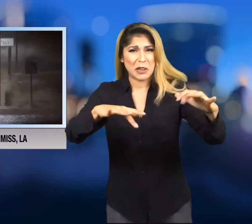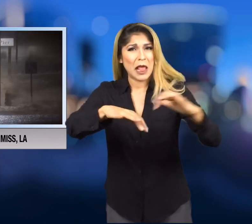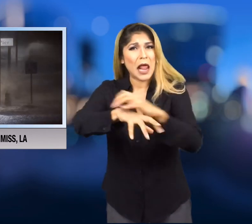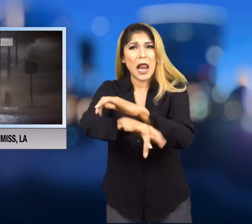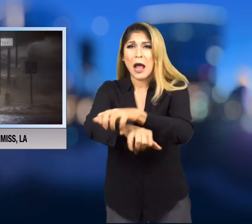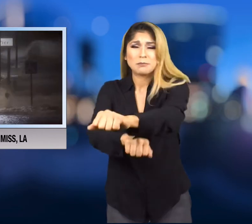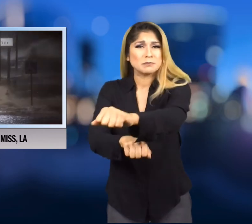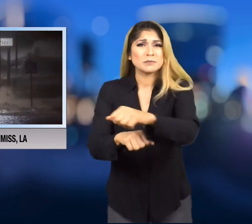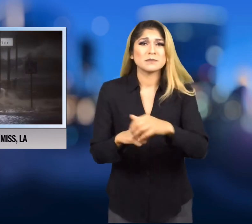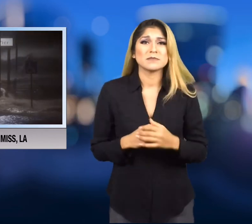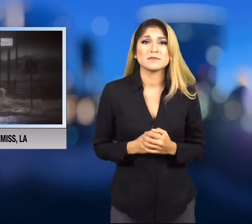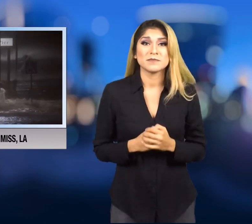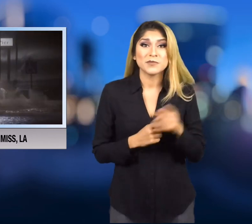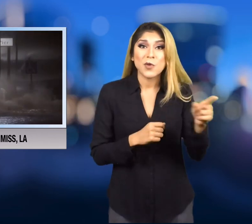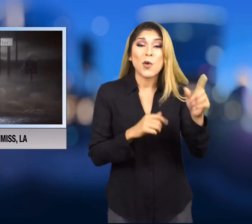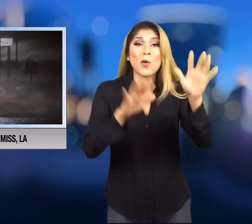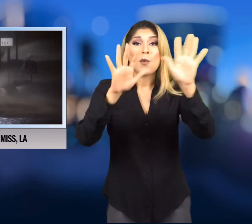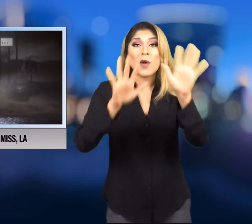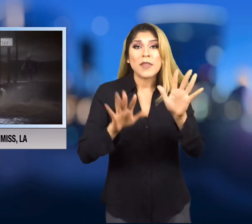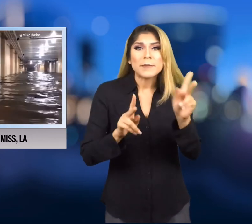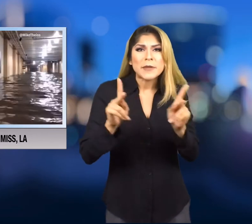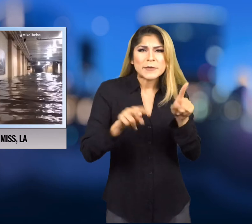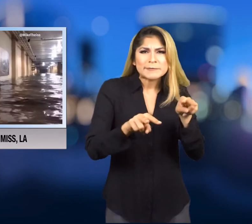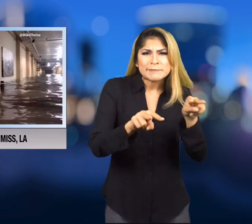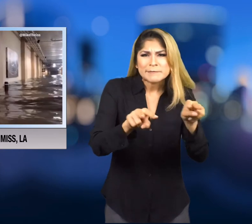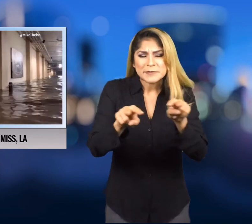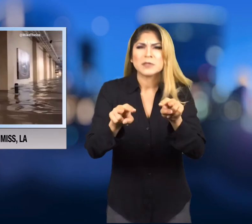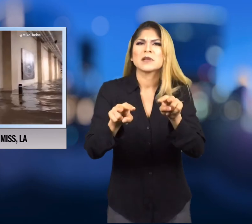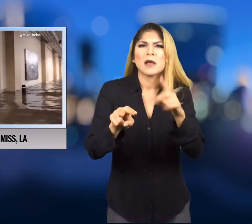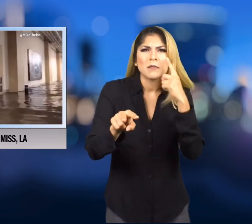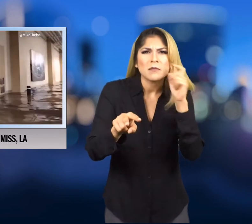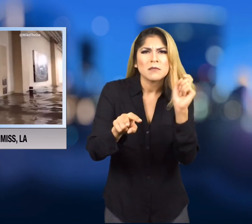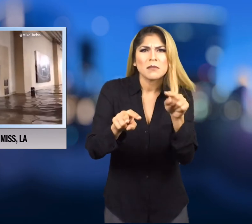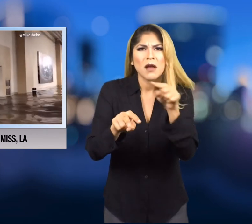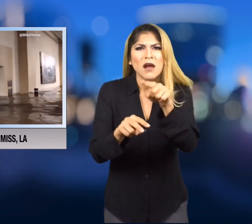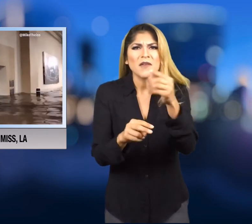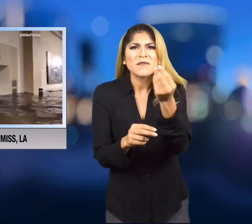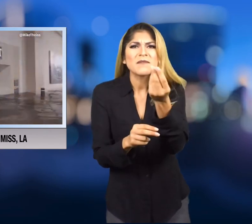washed out. Forecasters say a few